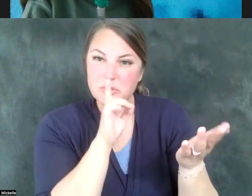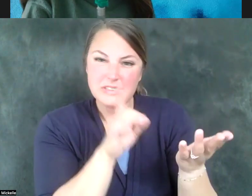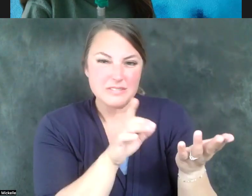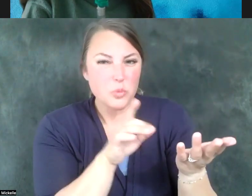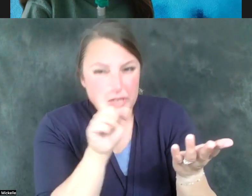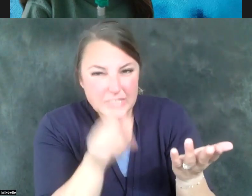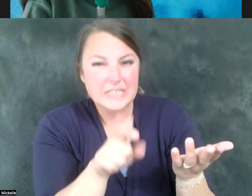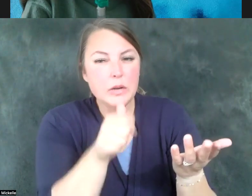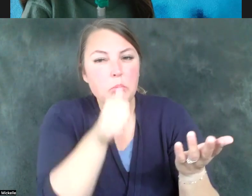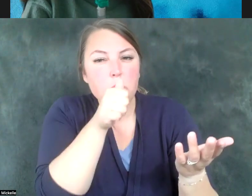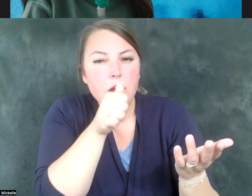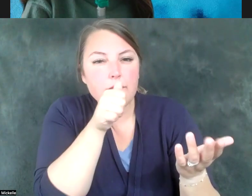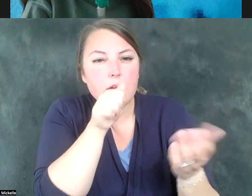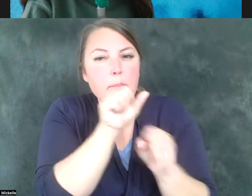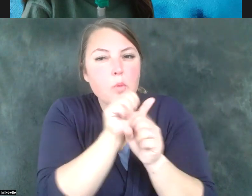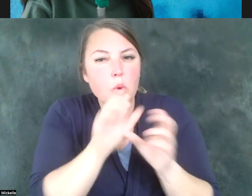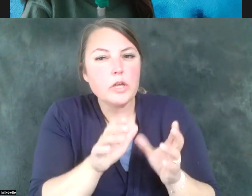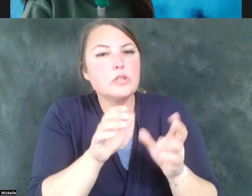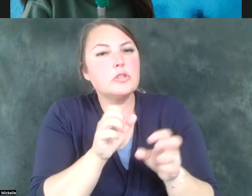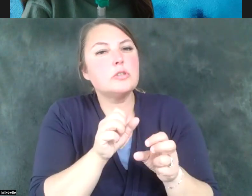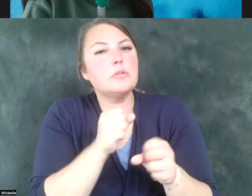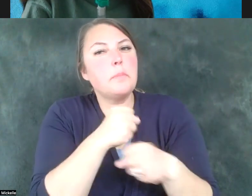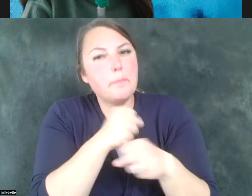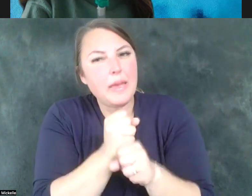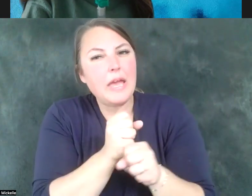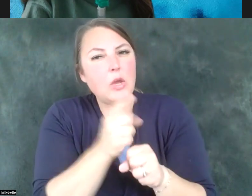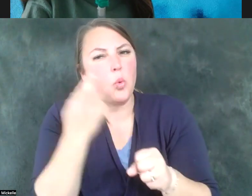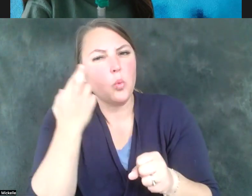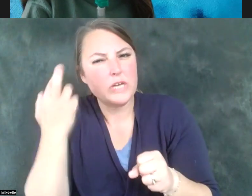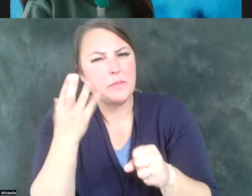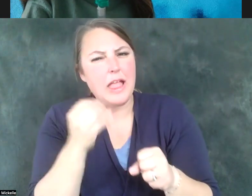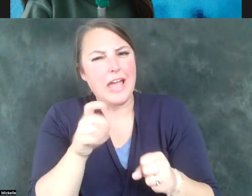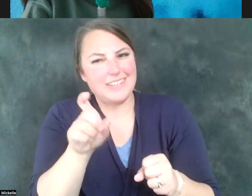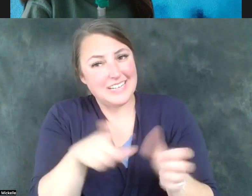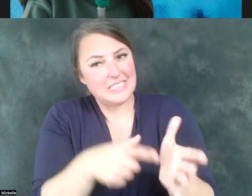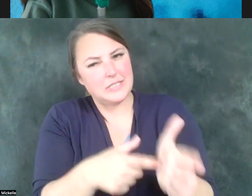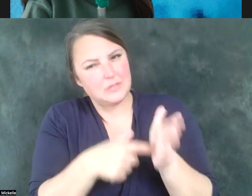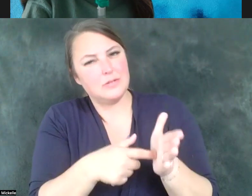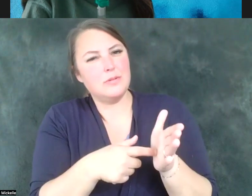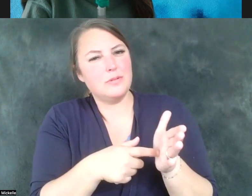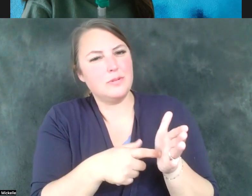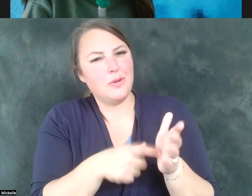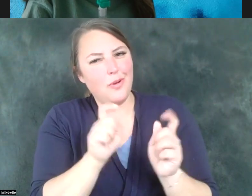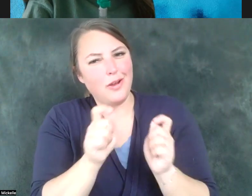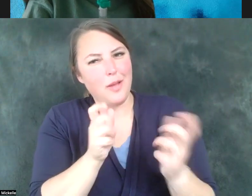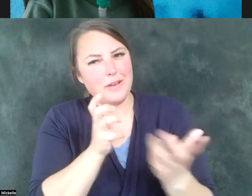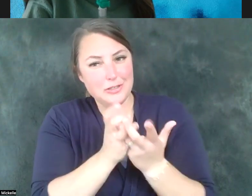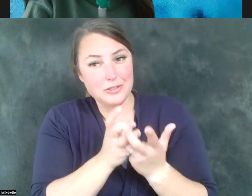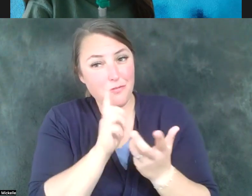employers to make reasonable and necessary accommodations for individuals who can do the job, who want to do the